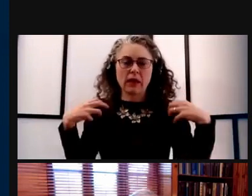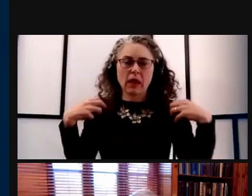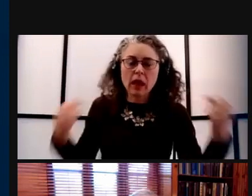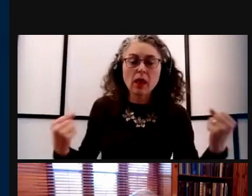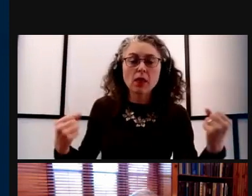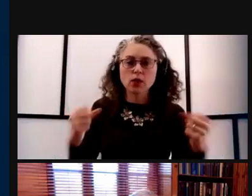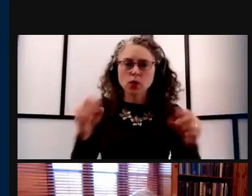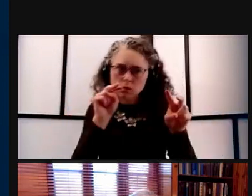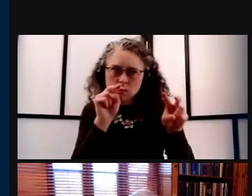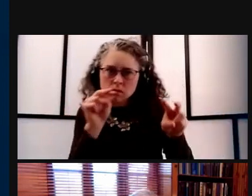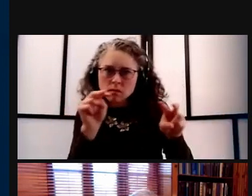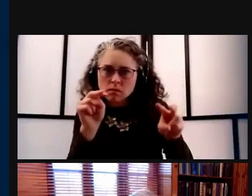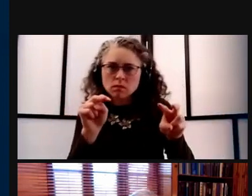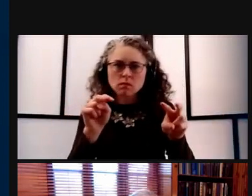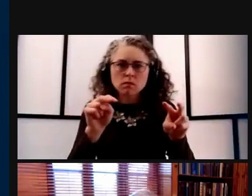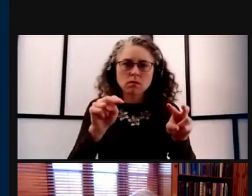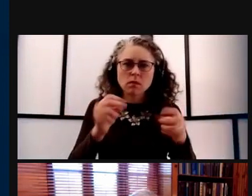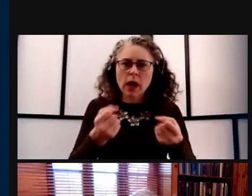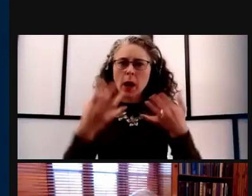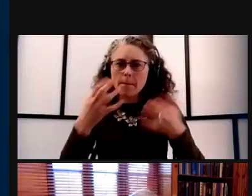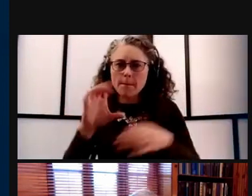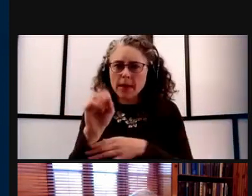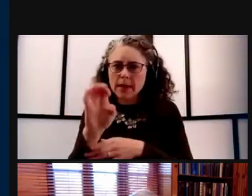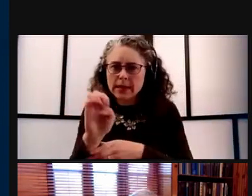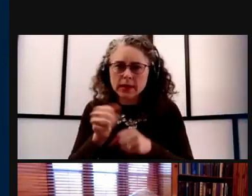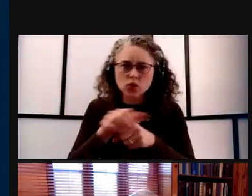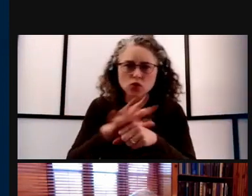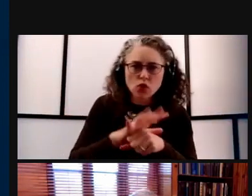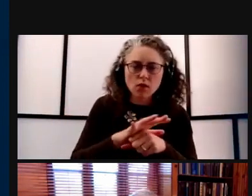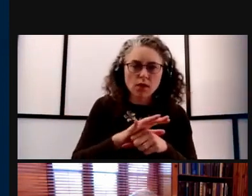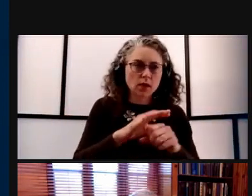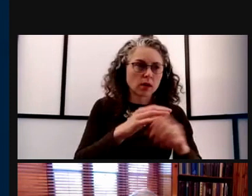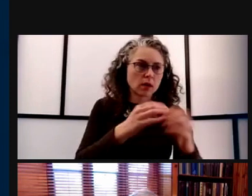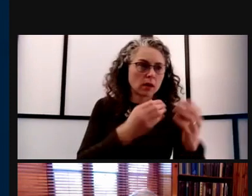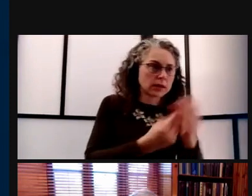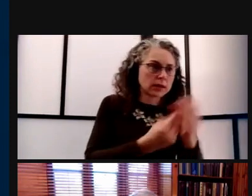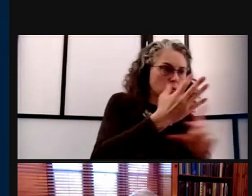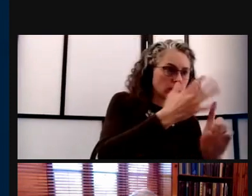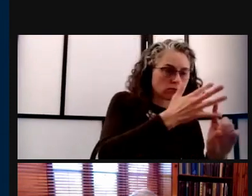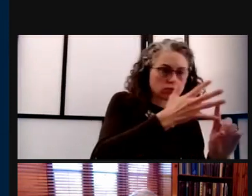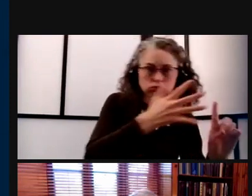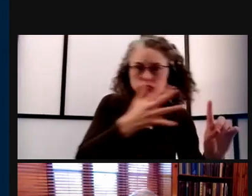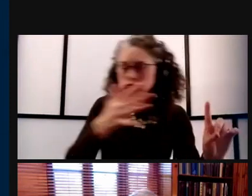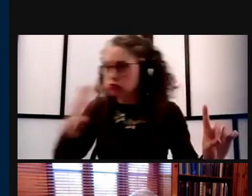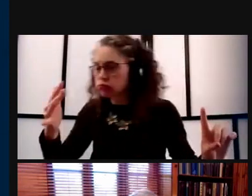across the research enterprise dating back to last spring. This close monitoring shows consistently